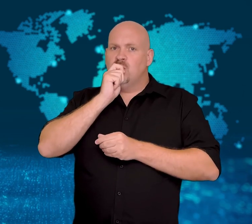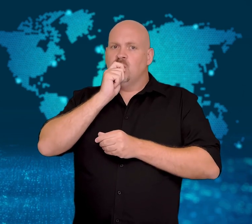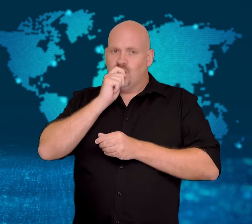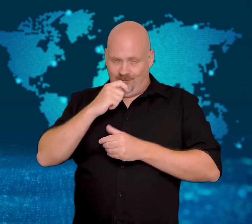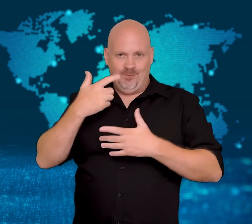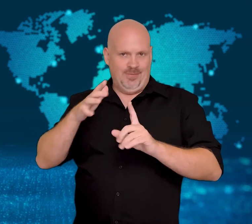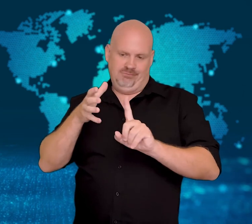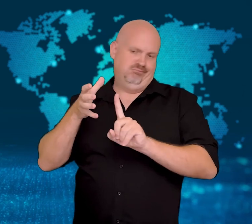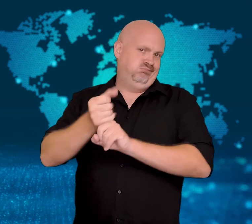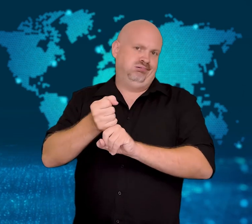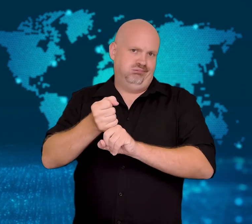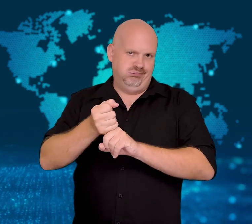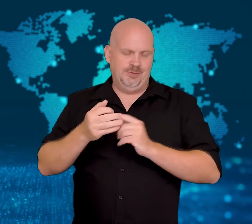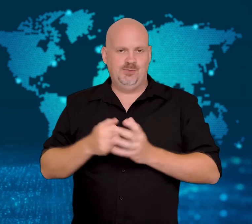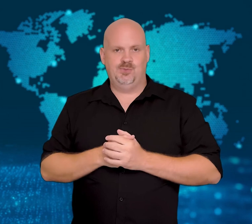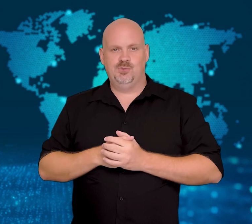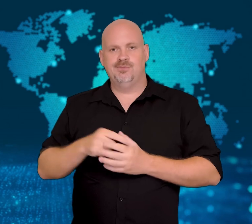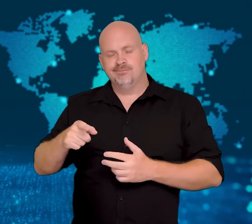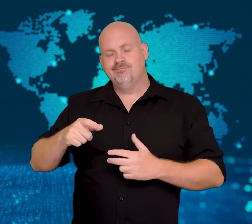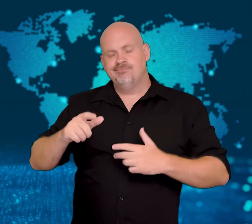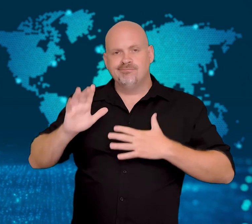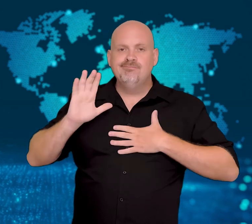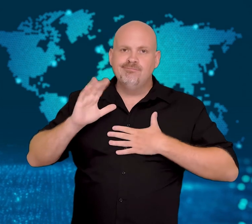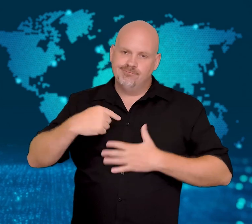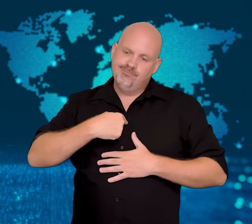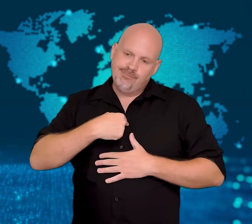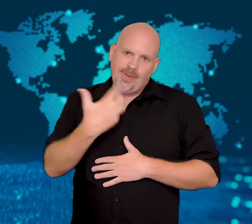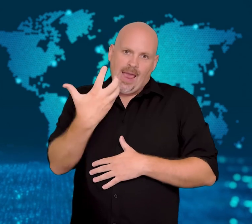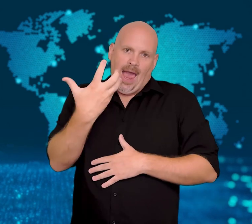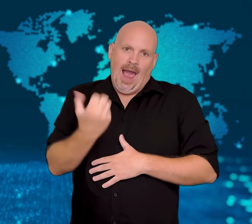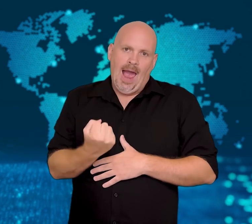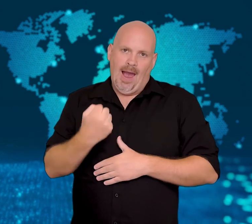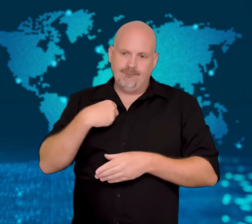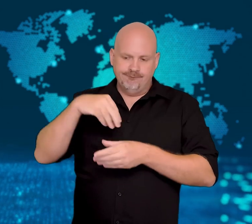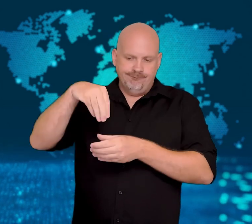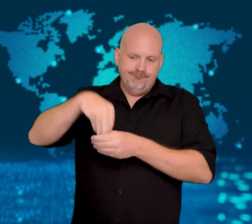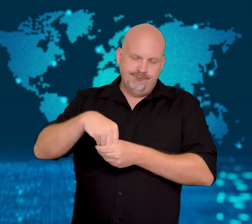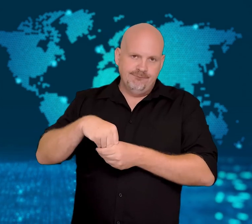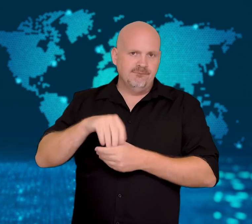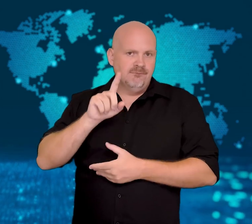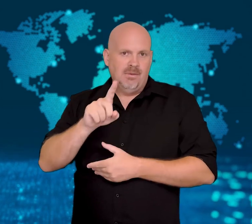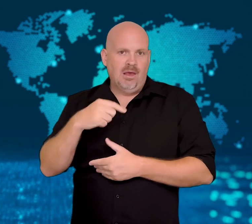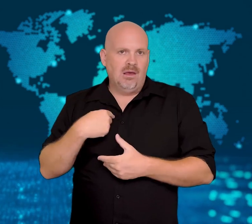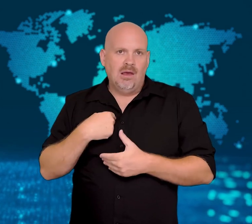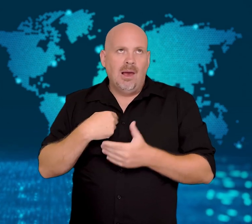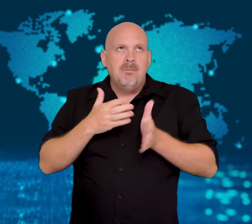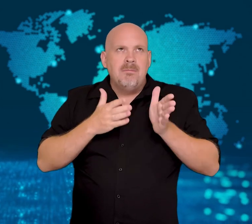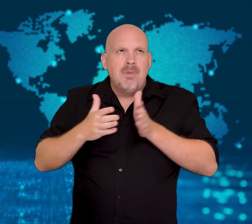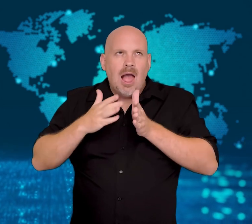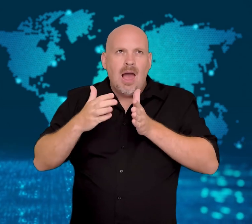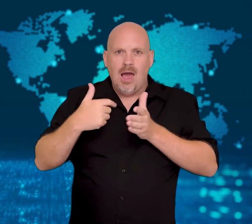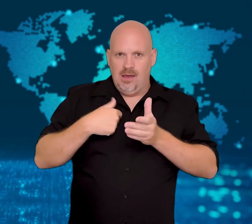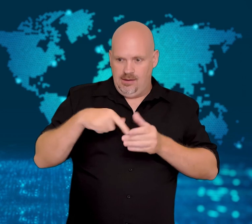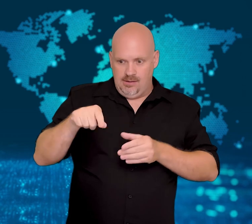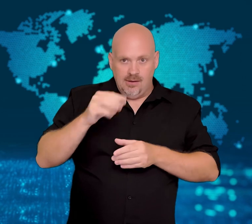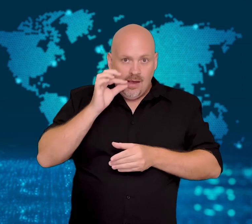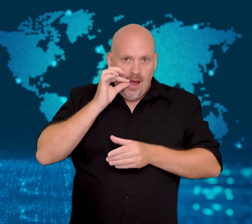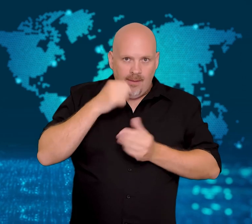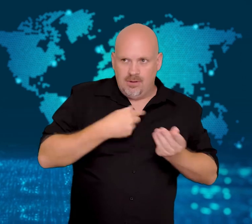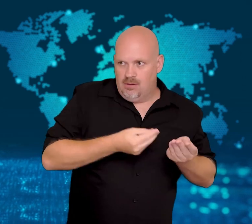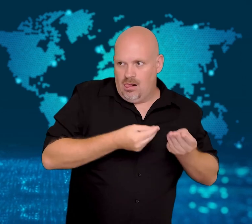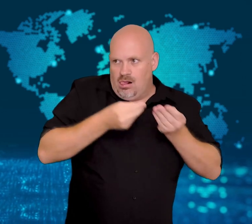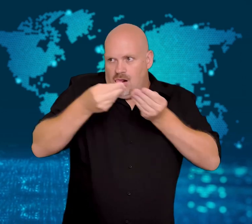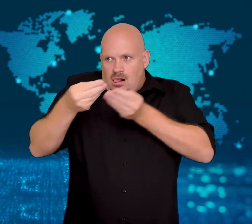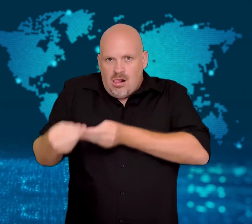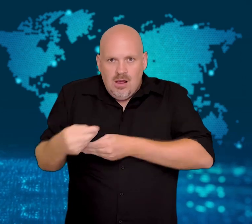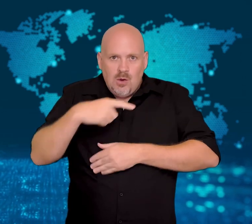She pleaded guilty to having the drug but said she had not intended